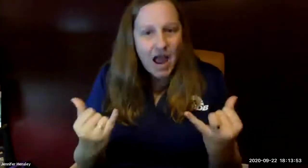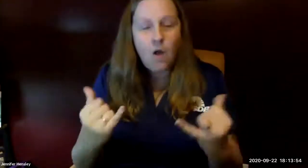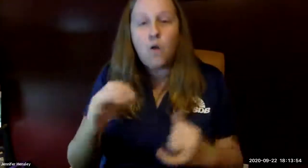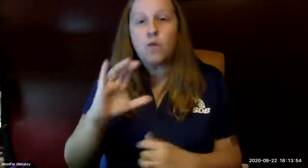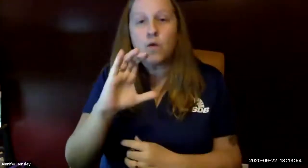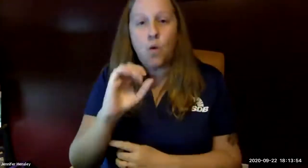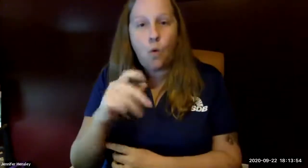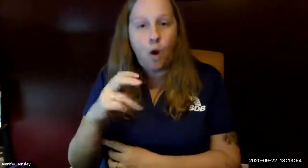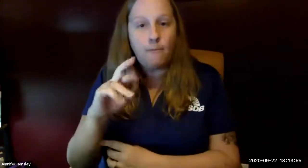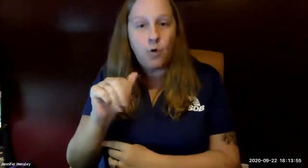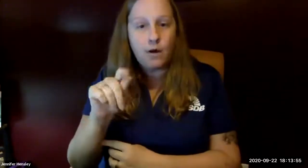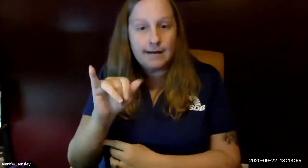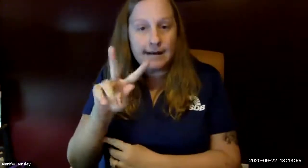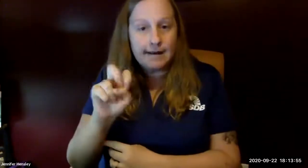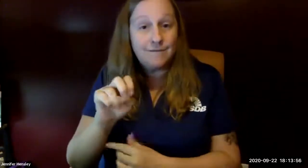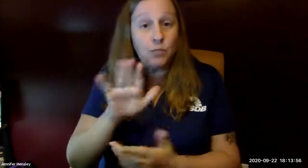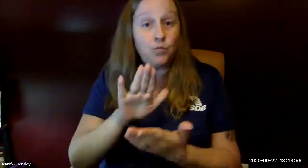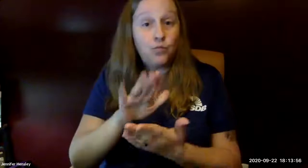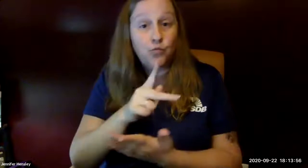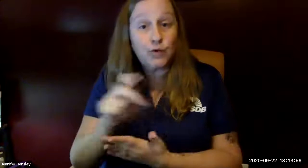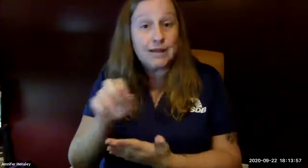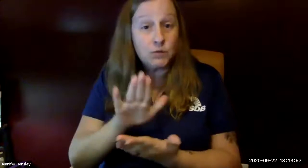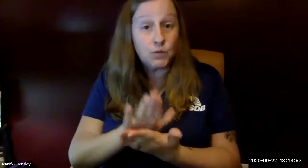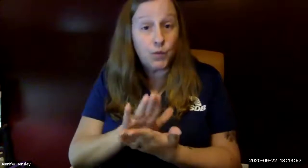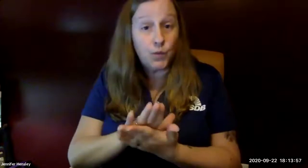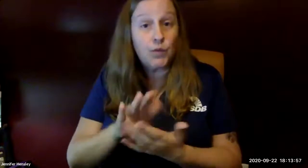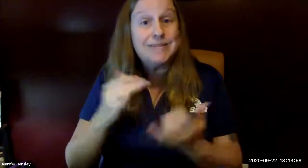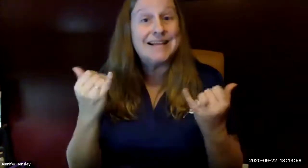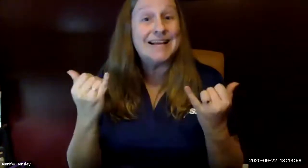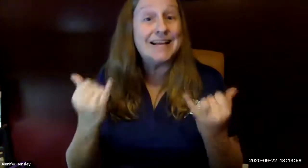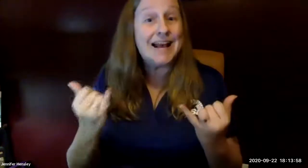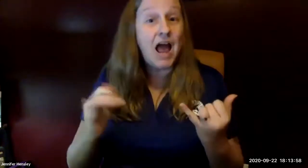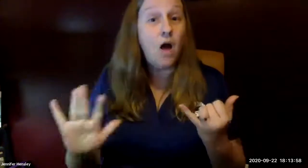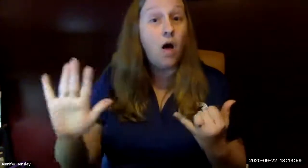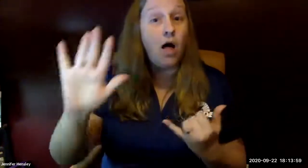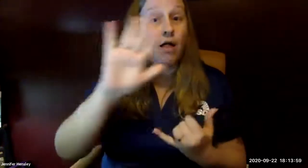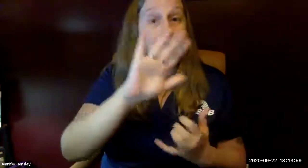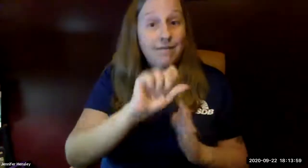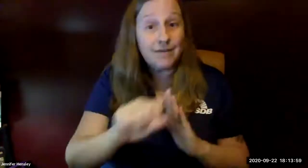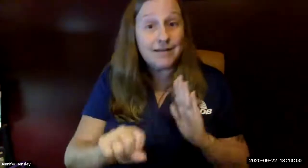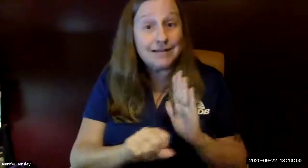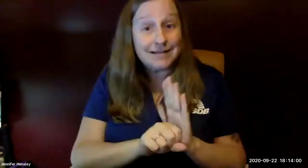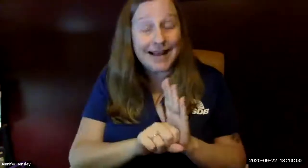now a collaborative